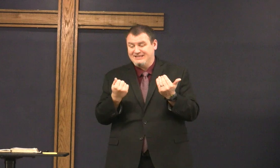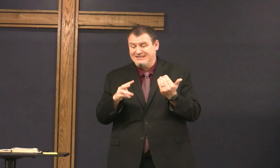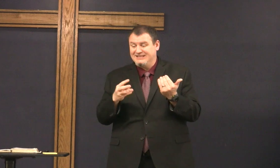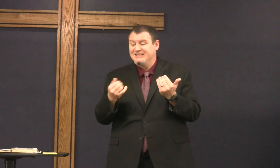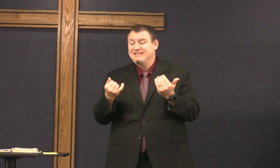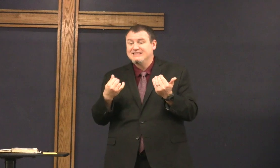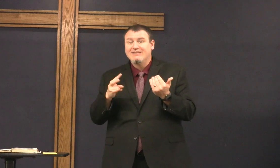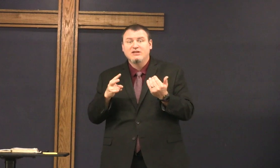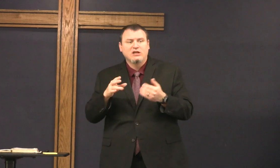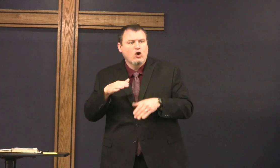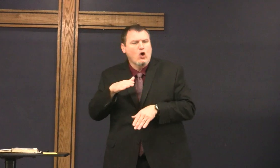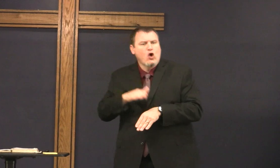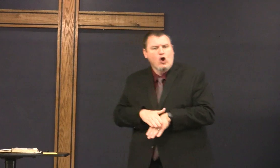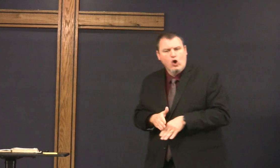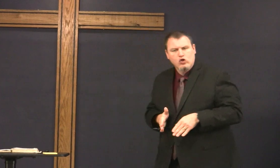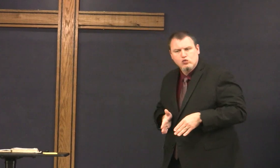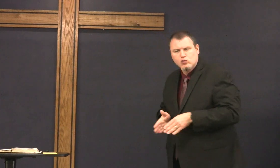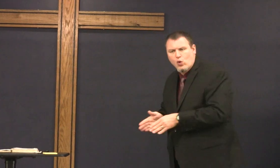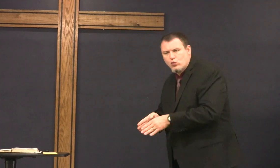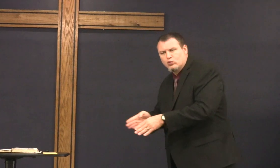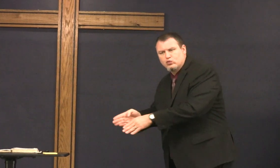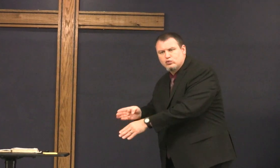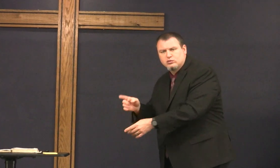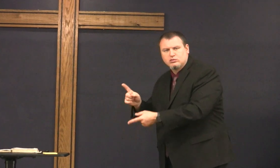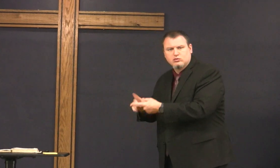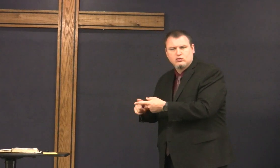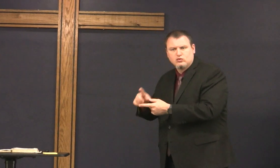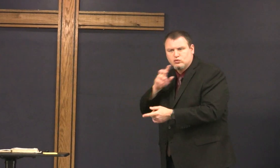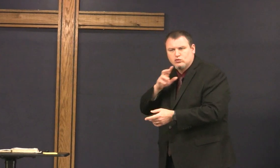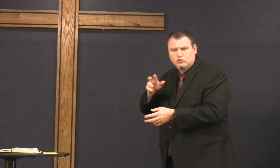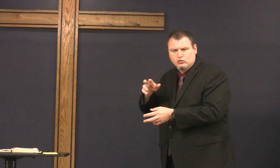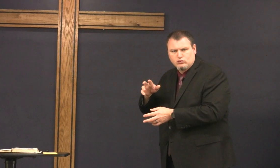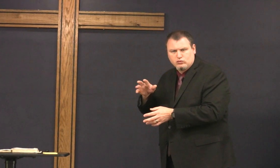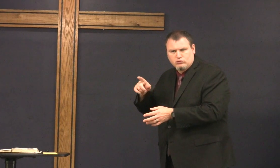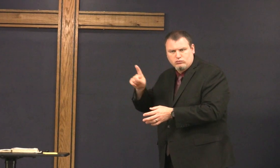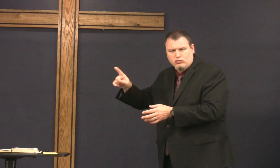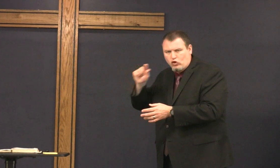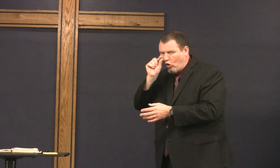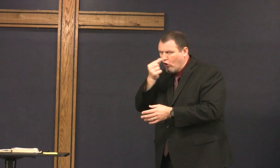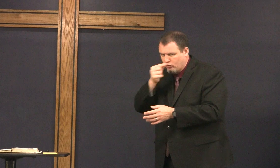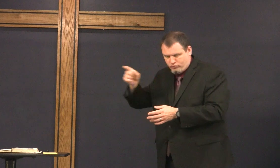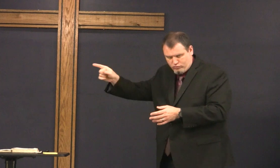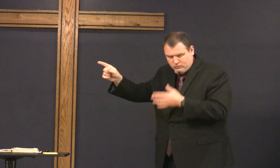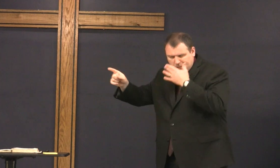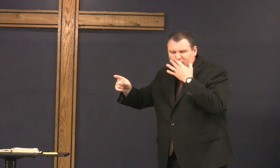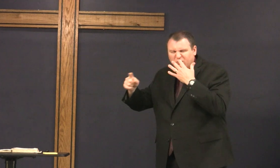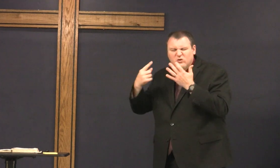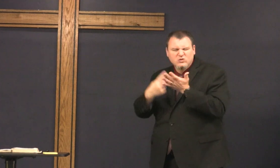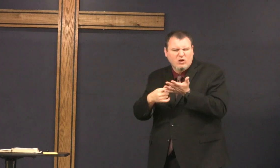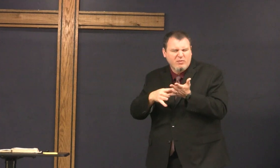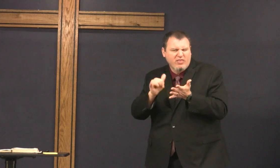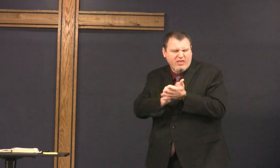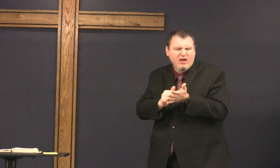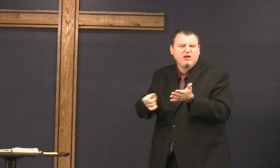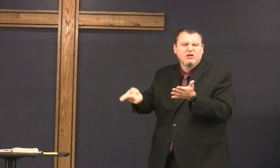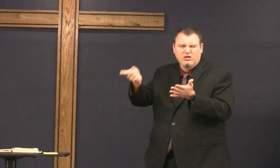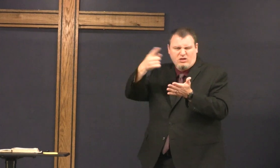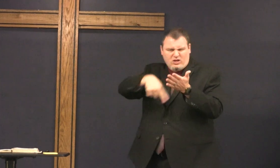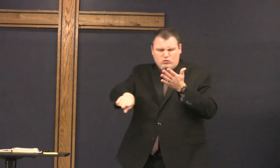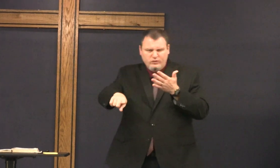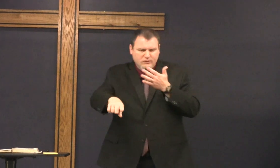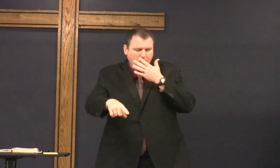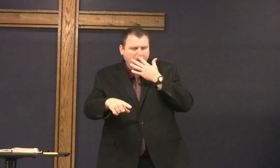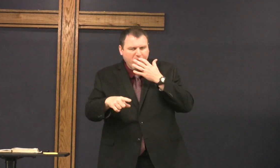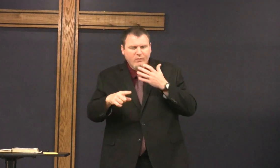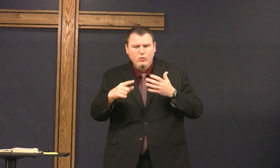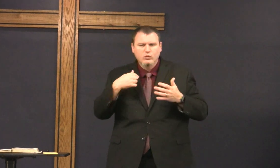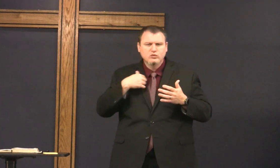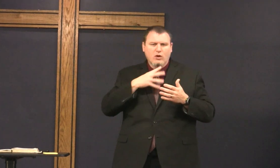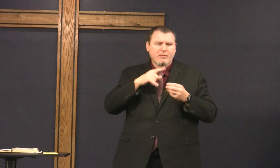15 16 and 17 are when they're on the road to the garden so we'll talk about that next week